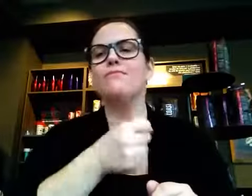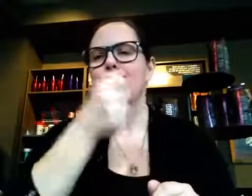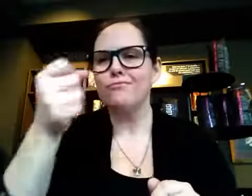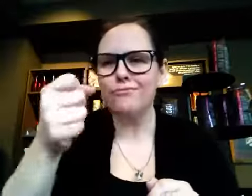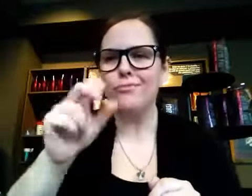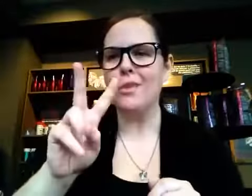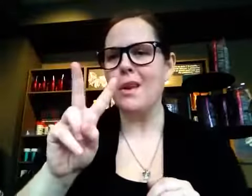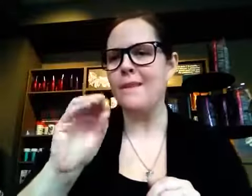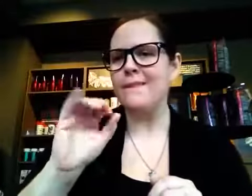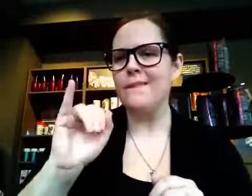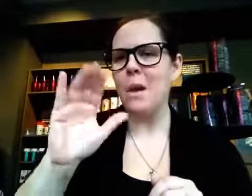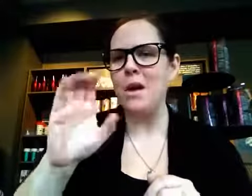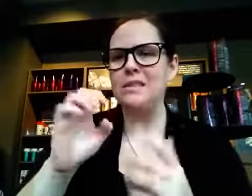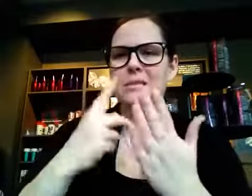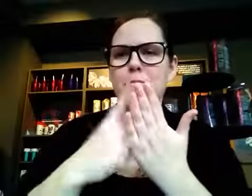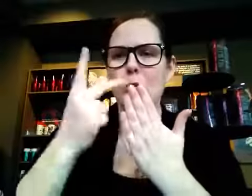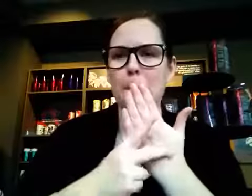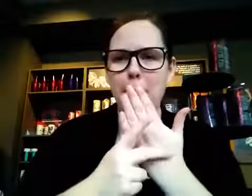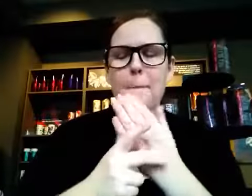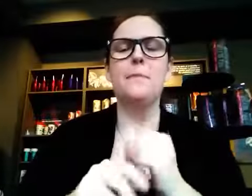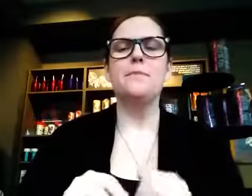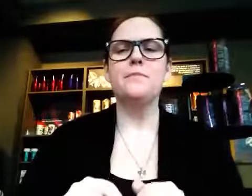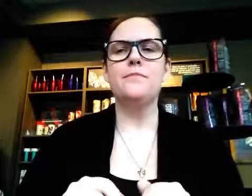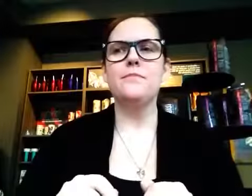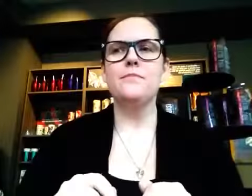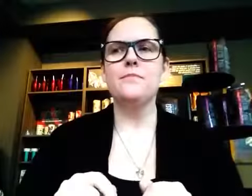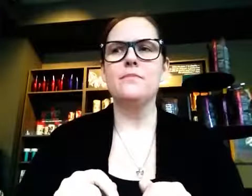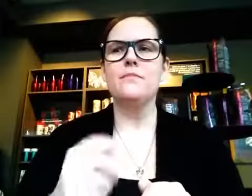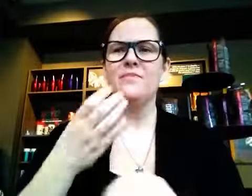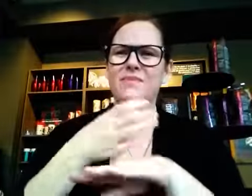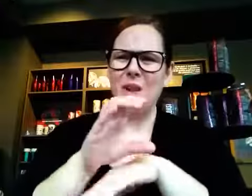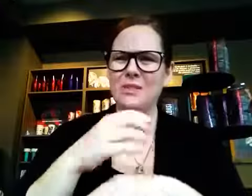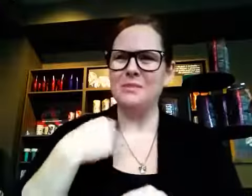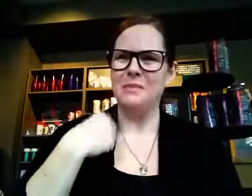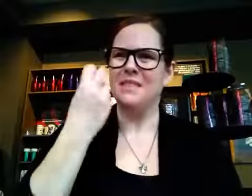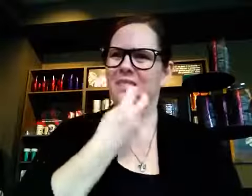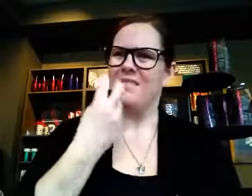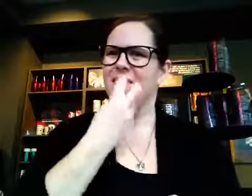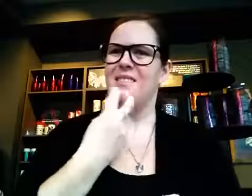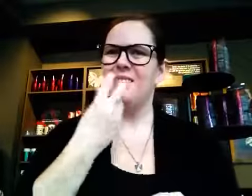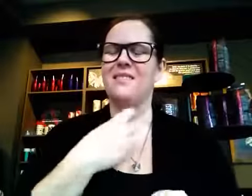I was placed in the VOICE program, where I was forced to practice speaking and oral communication.